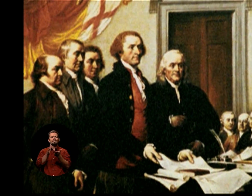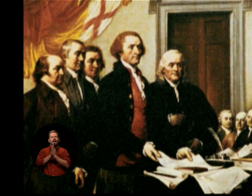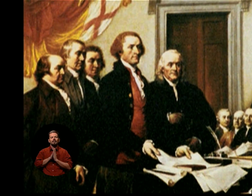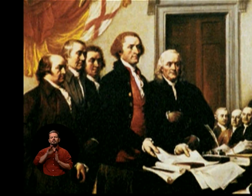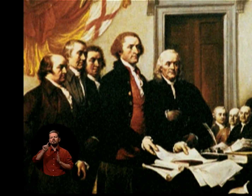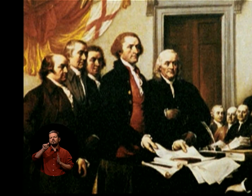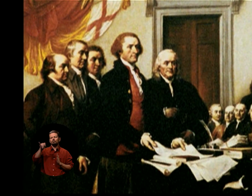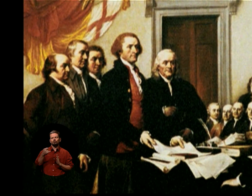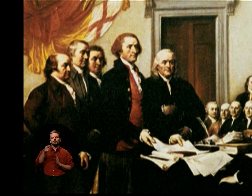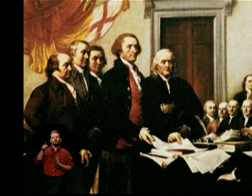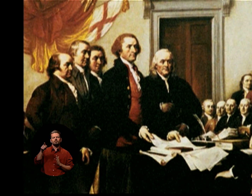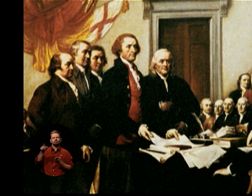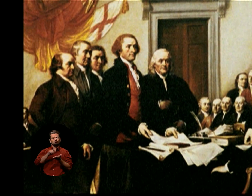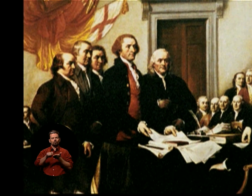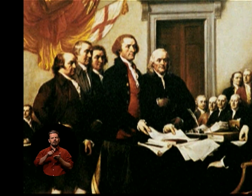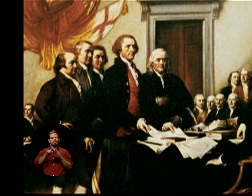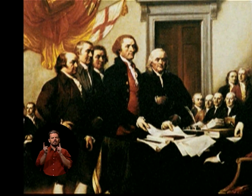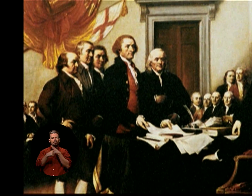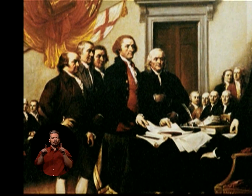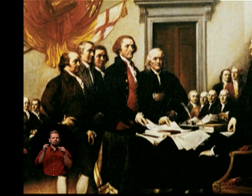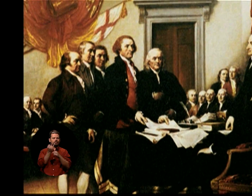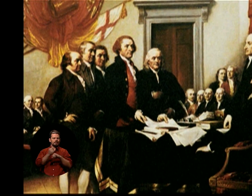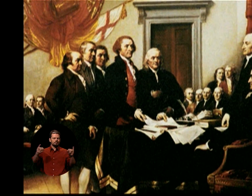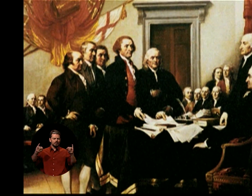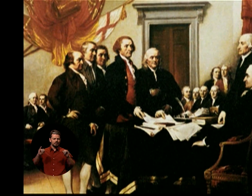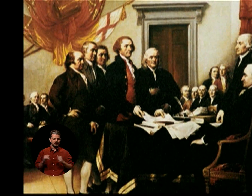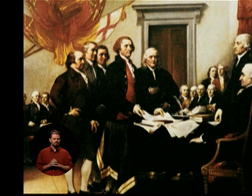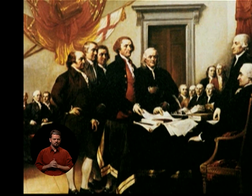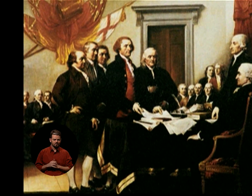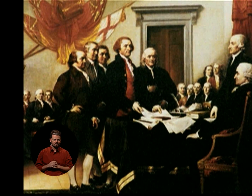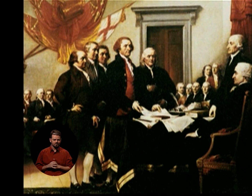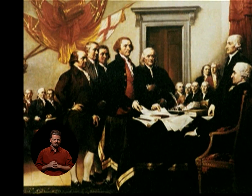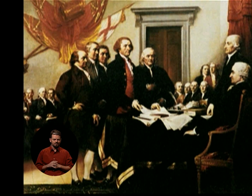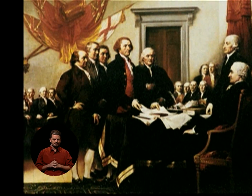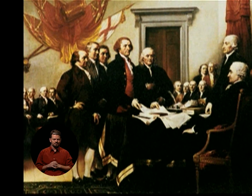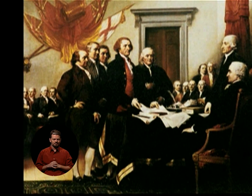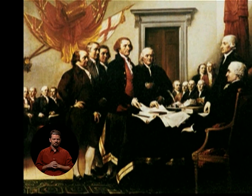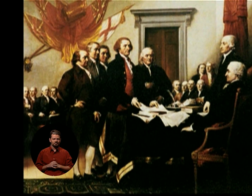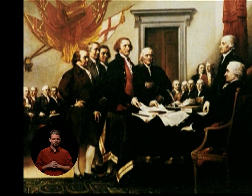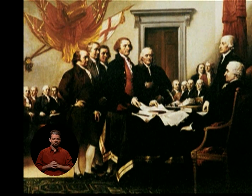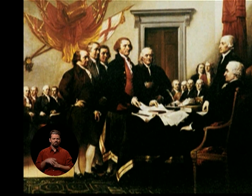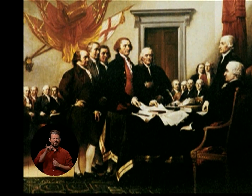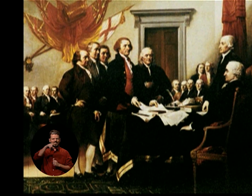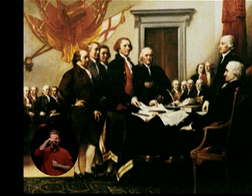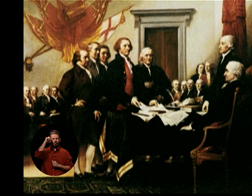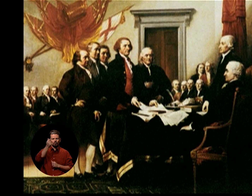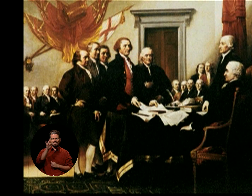TO DRAFT A DECLARATION OF INDEPENDENCE IN THE SUMMER OF 1776.